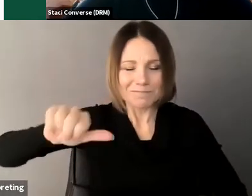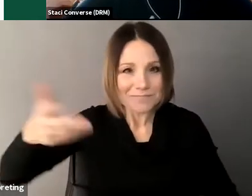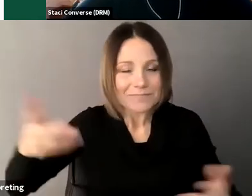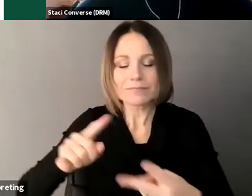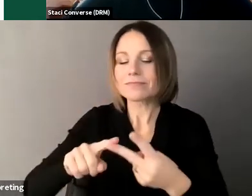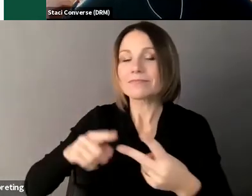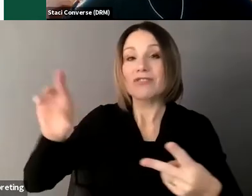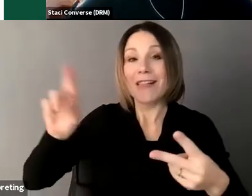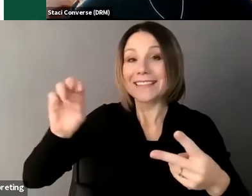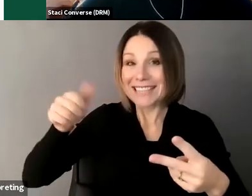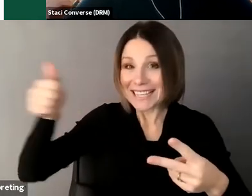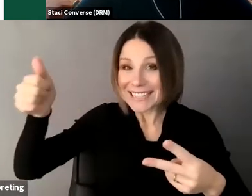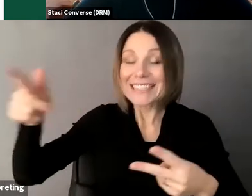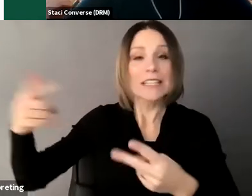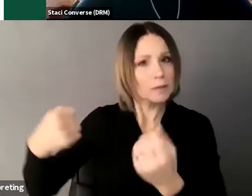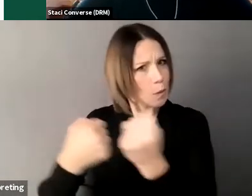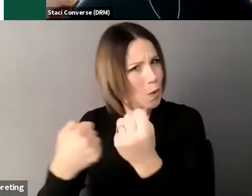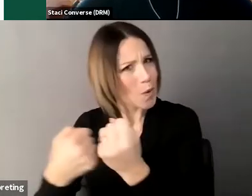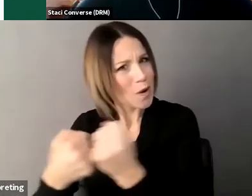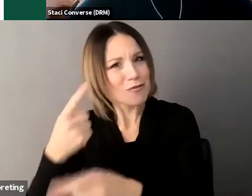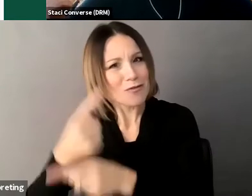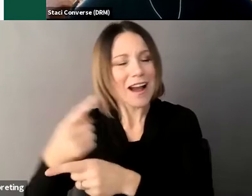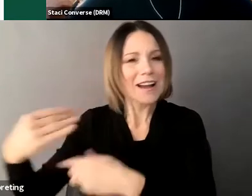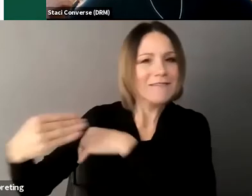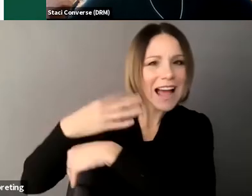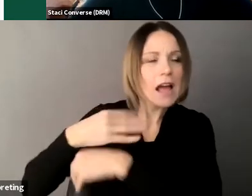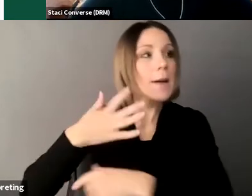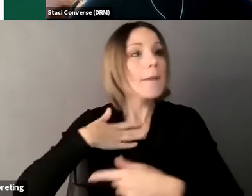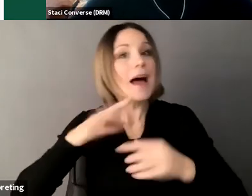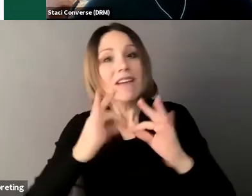family and friends about advice about buying a house and which house I was going to buy